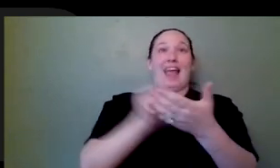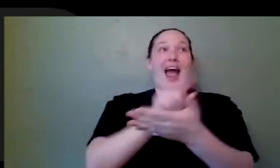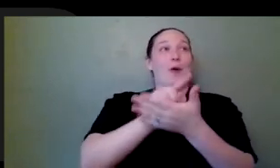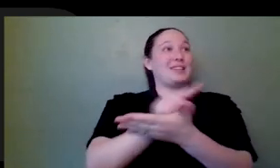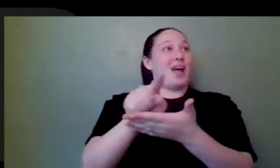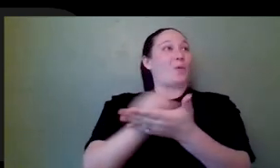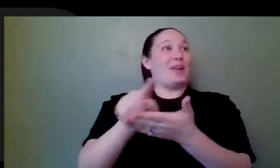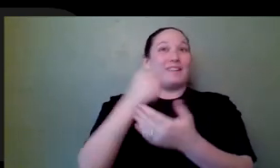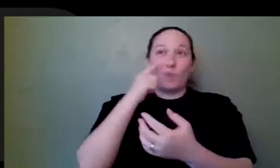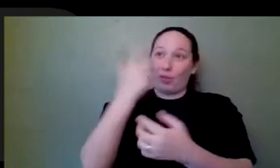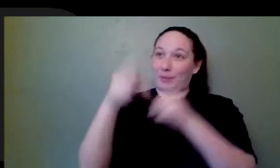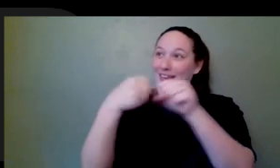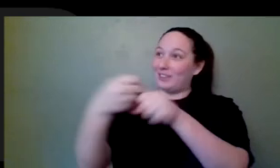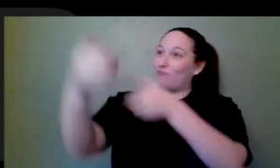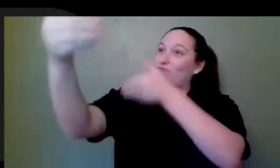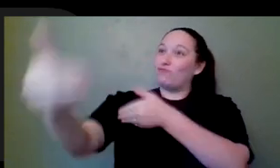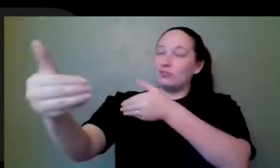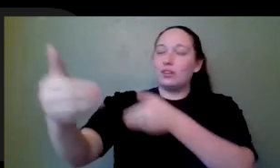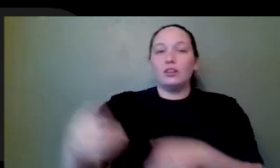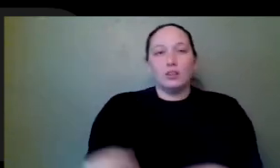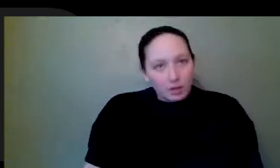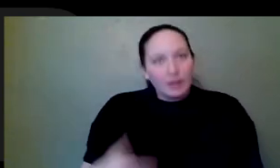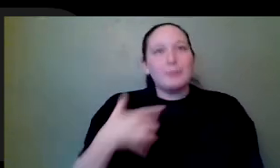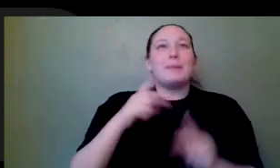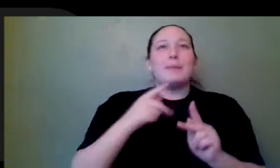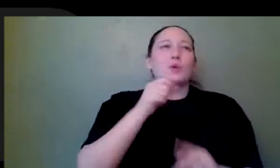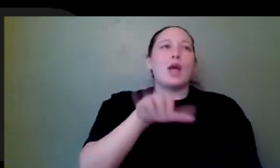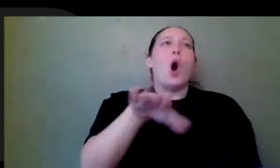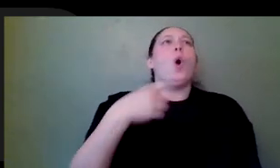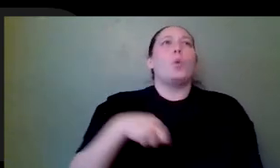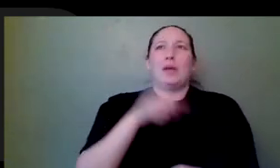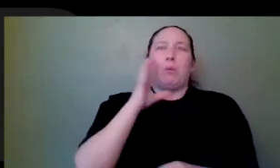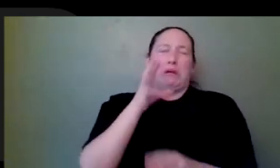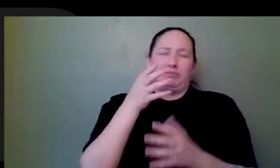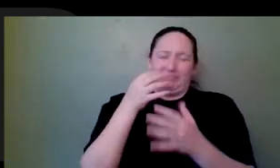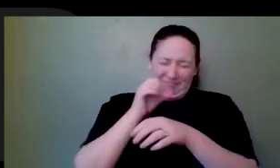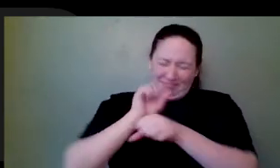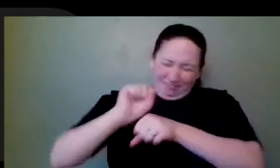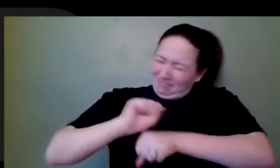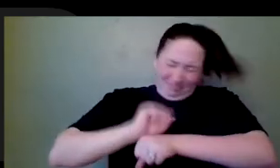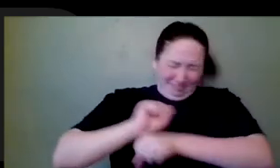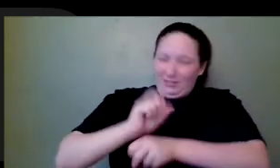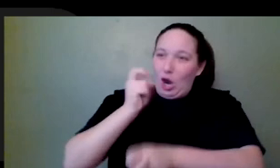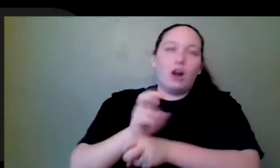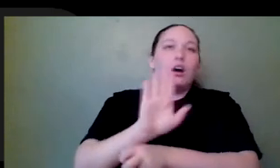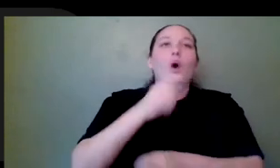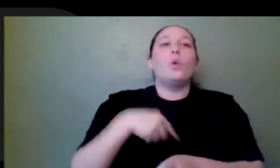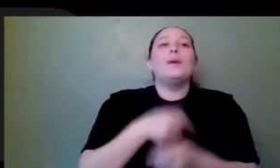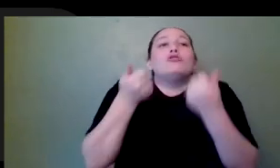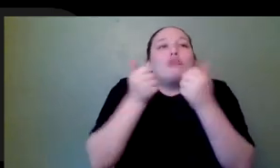No one goes into a game saying, here's where we crunch and here's how long we crunch. On day one, we always try to plan against worst case scenario.